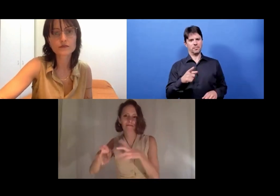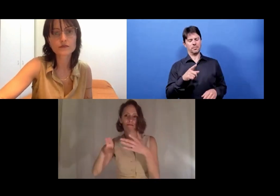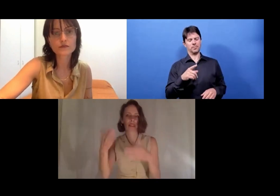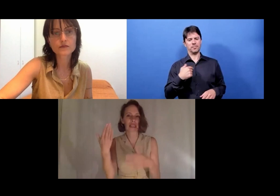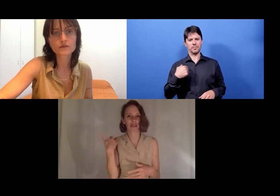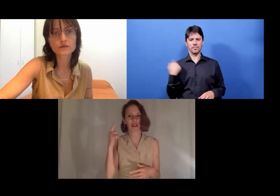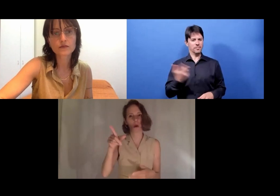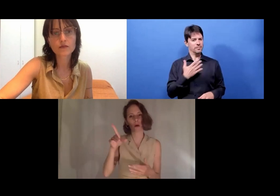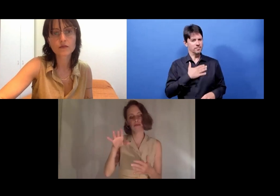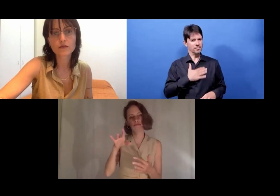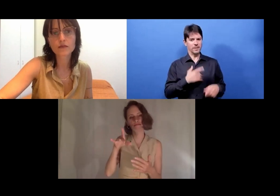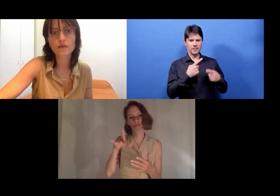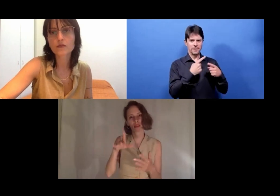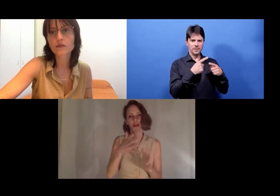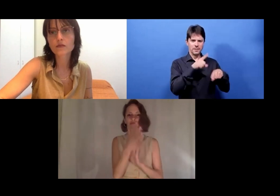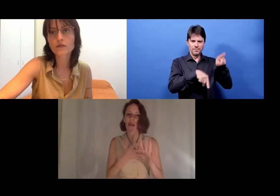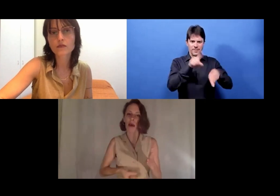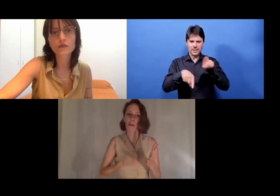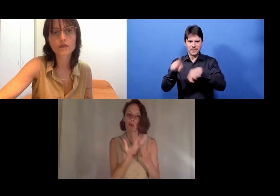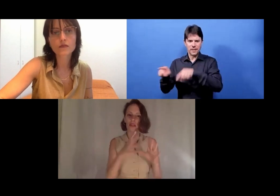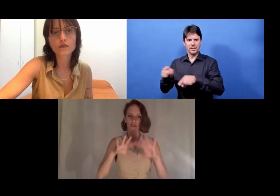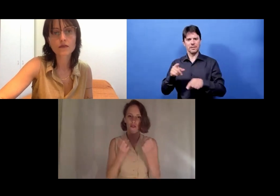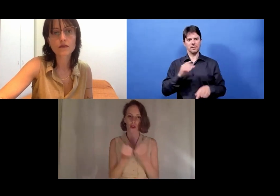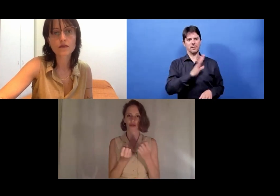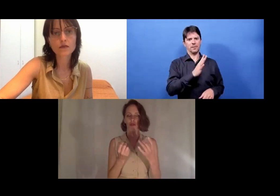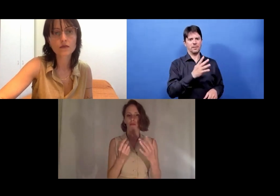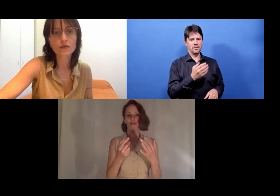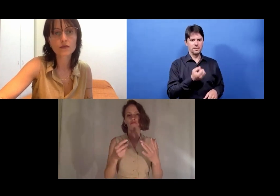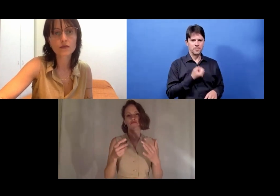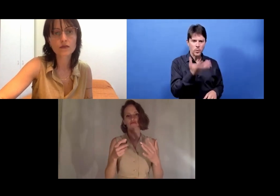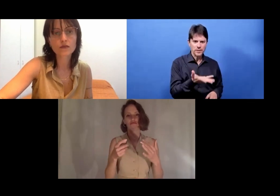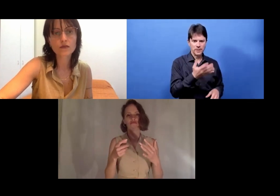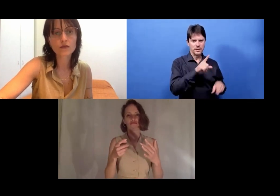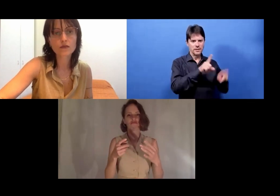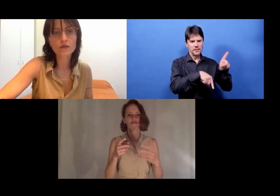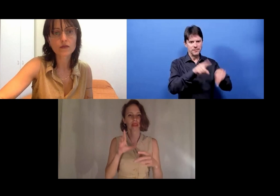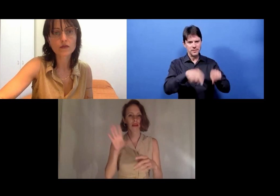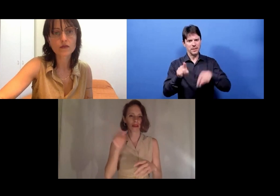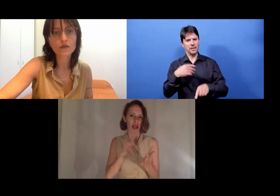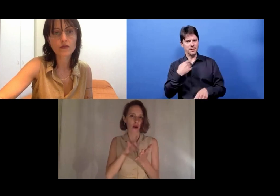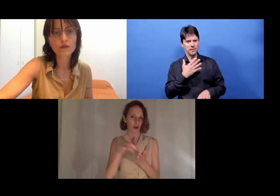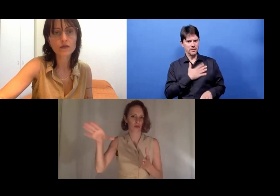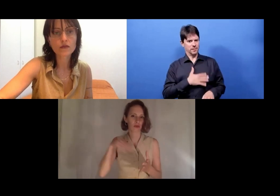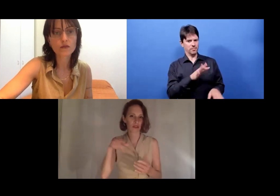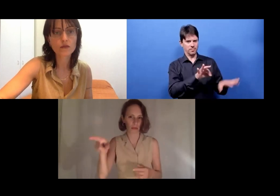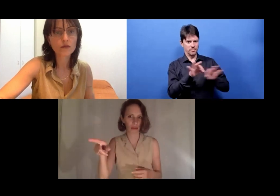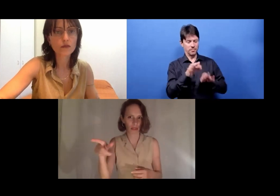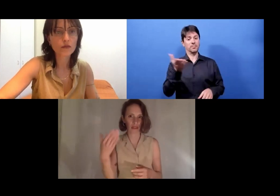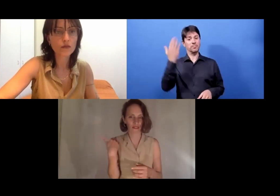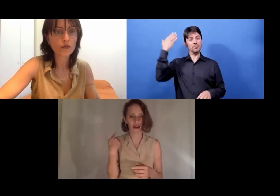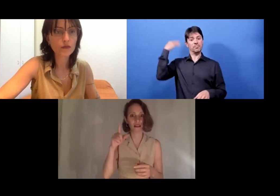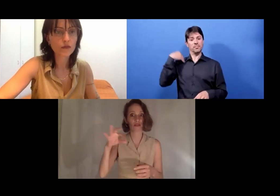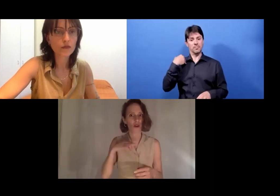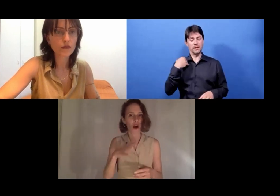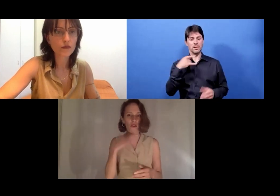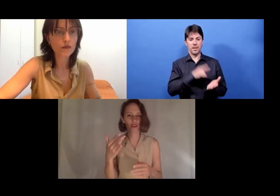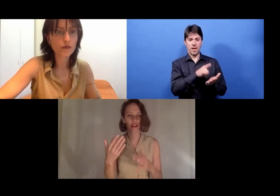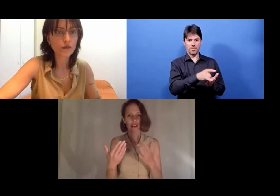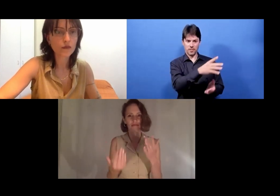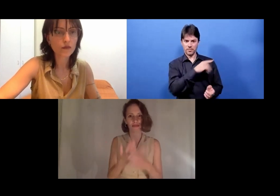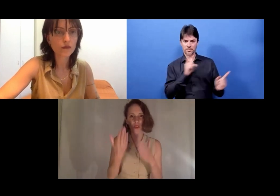in different workshops and are very interested in learning. I was together in this project with Laura